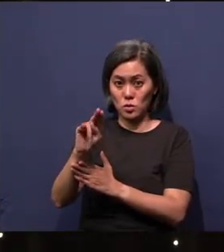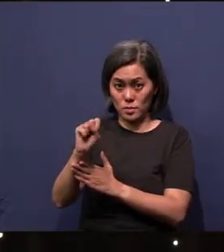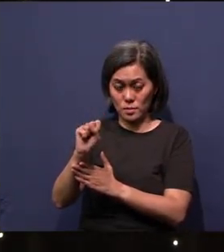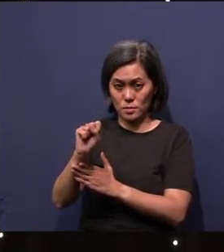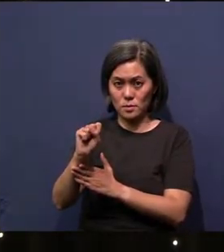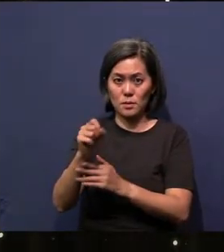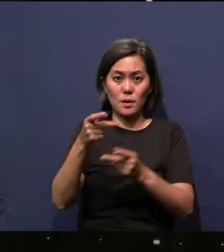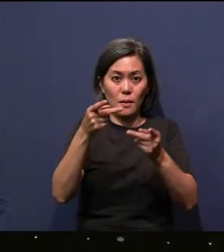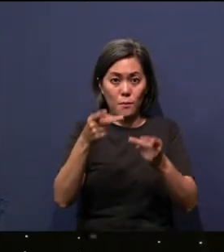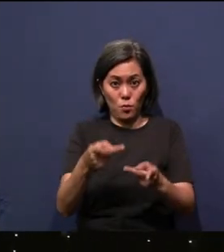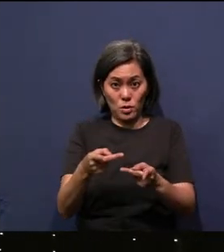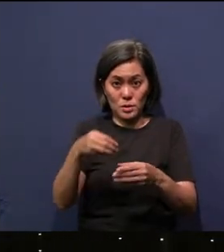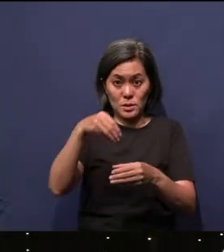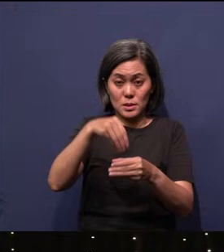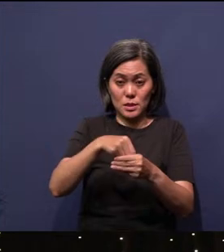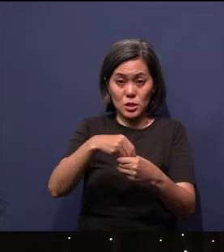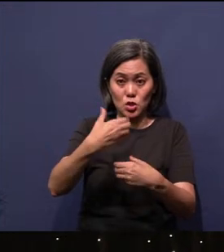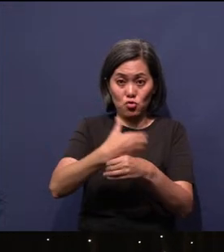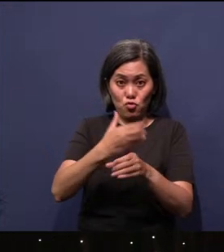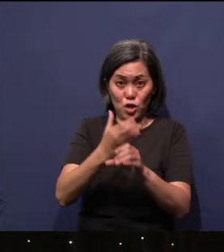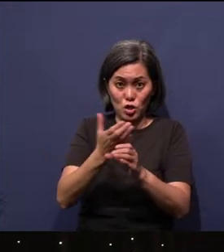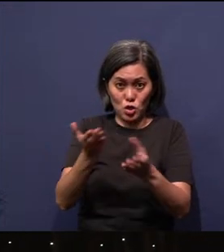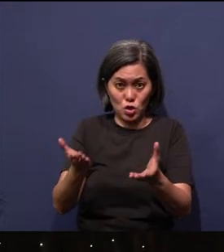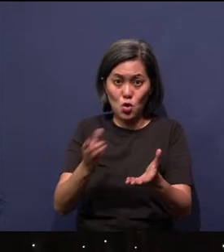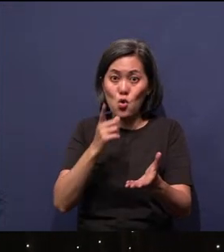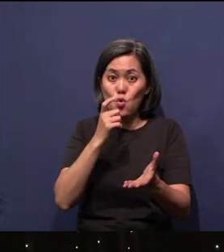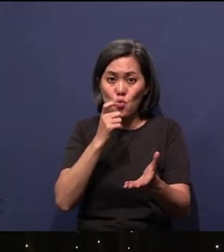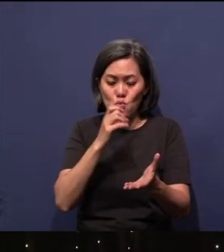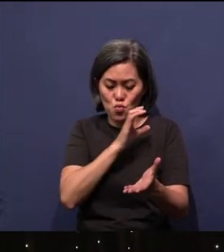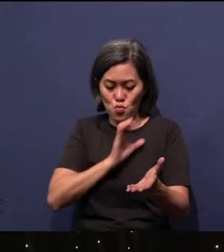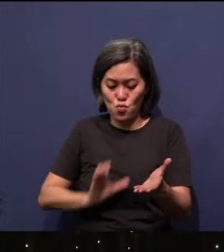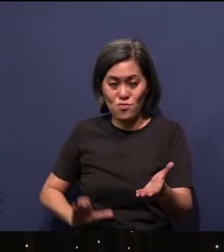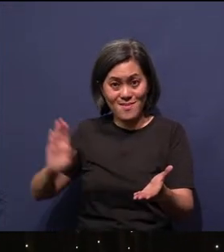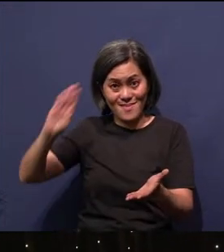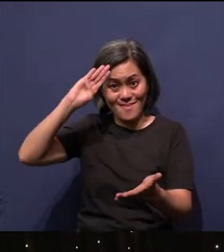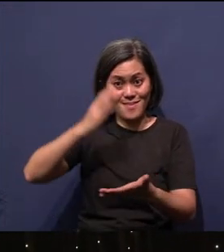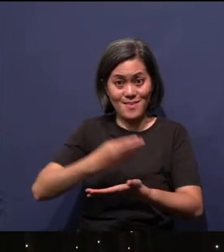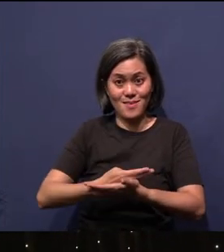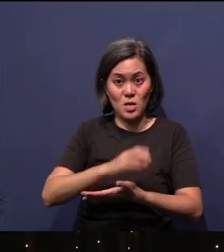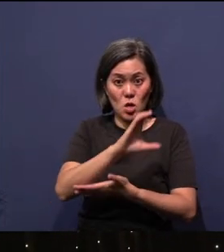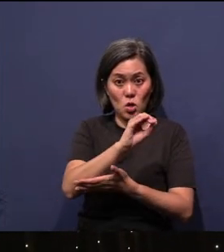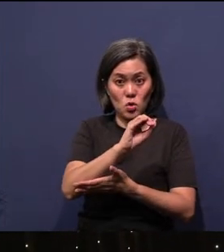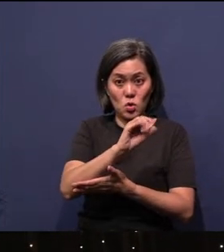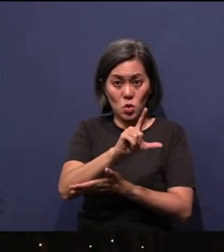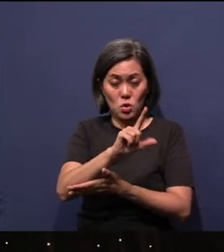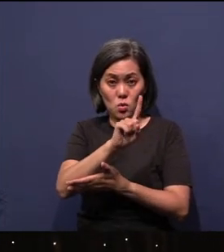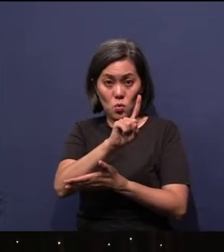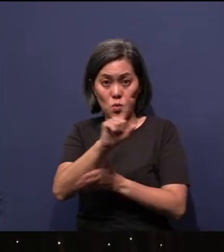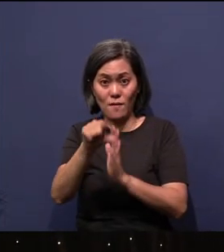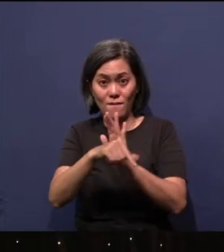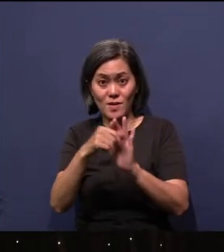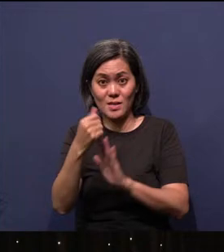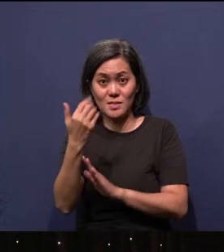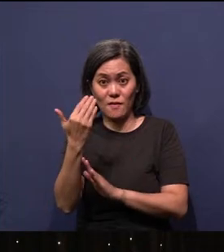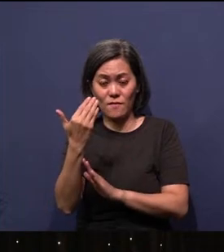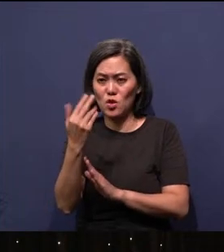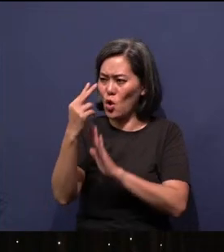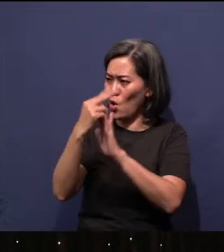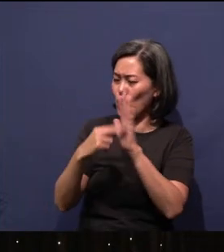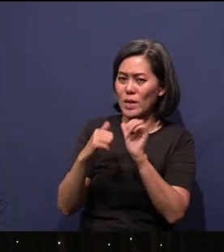The Son is the image of the invisible God, the firstborn over all creation. this out for me together? For those of us who are Deaf, sign with me, can? Okay.